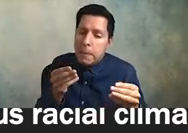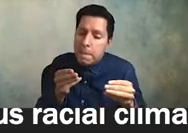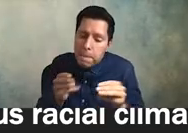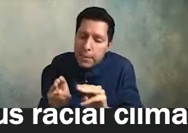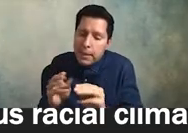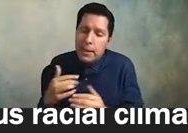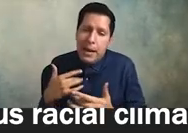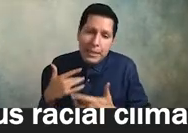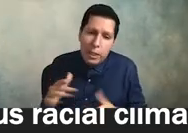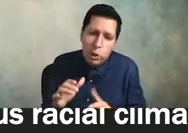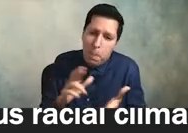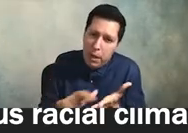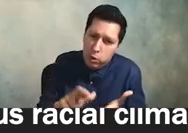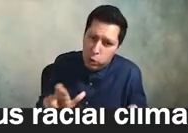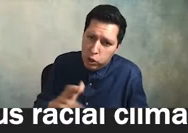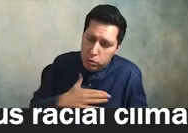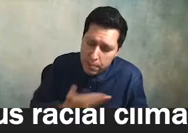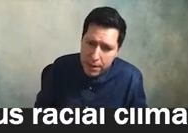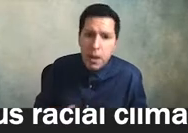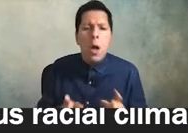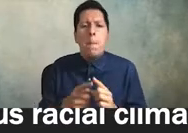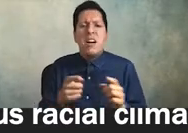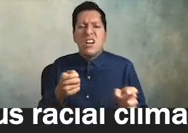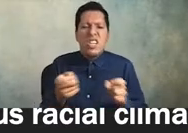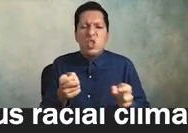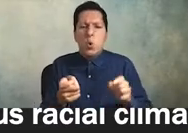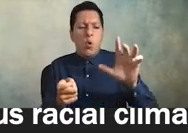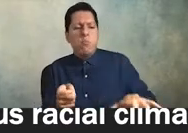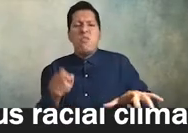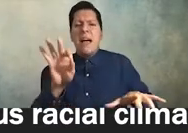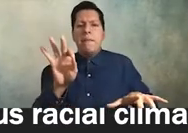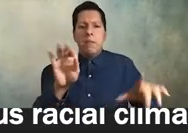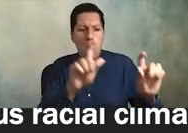my research i must admit but i'll do a ctrl f on my computer and it opens up the little find window